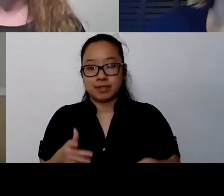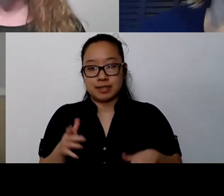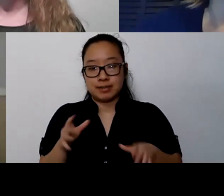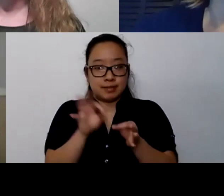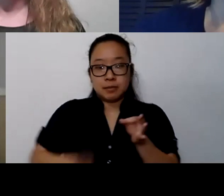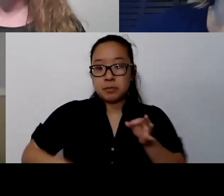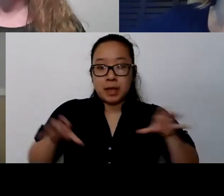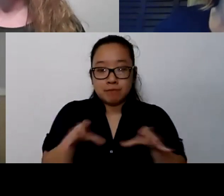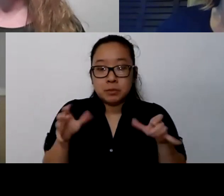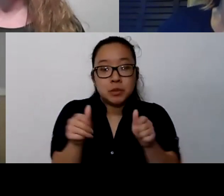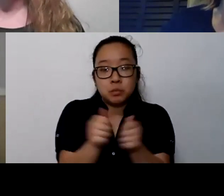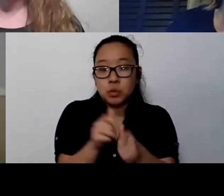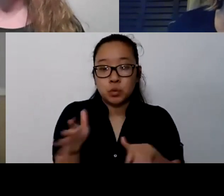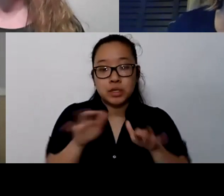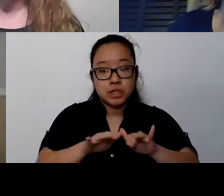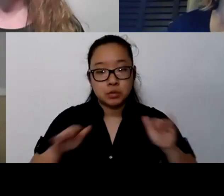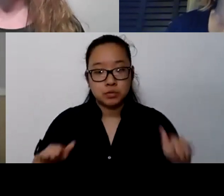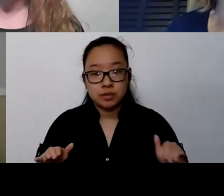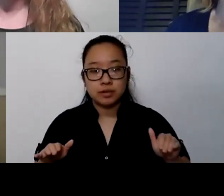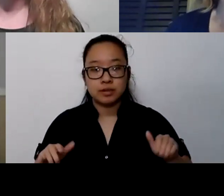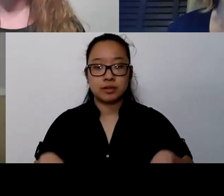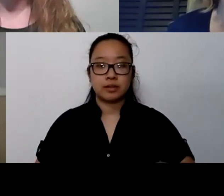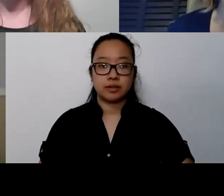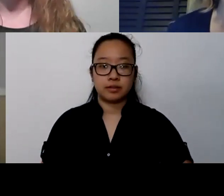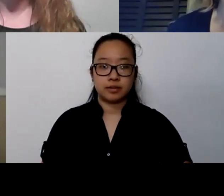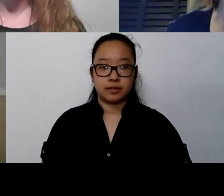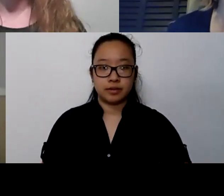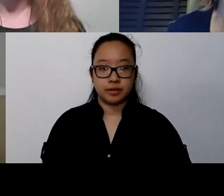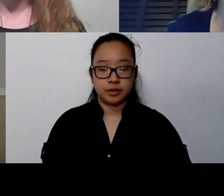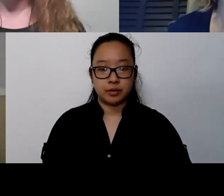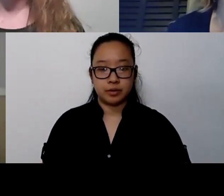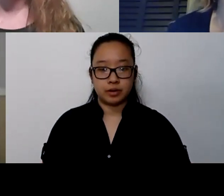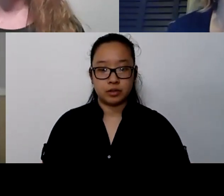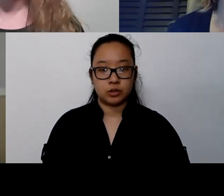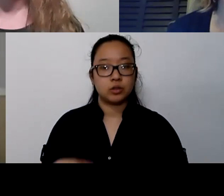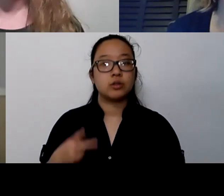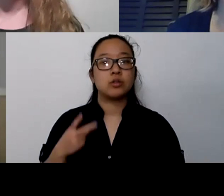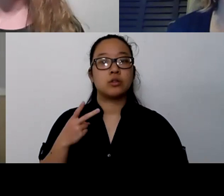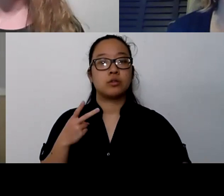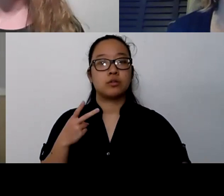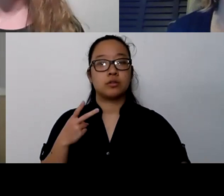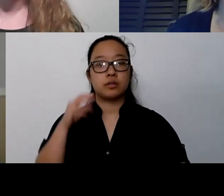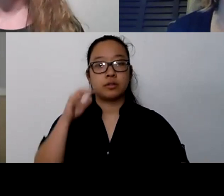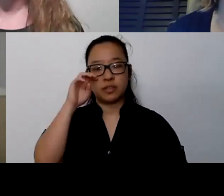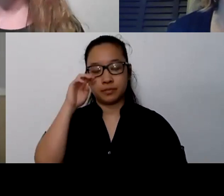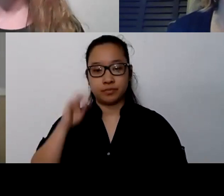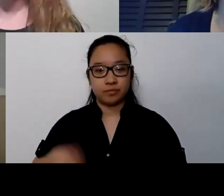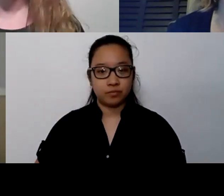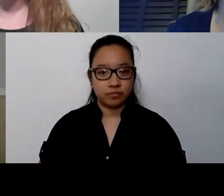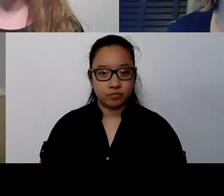And then, again, kind of having a foot in both realms, looking at the work that we do in opiate outreach,